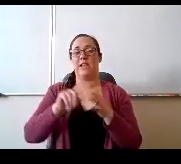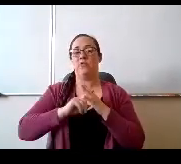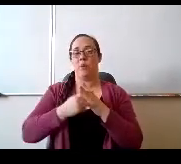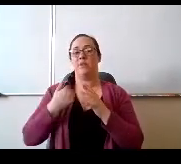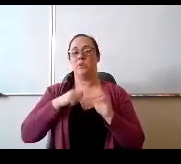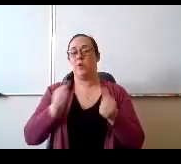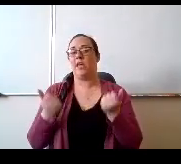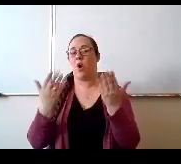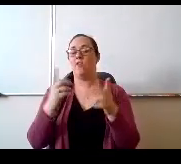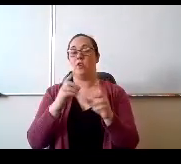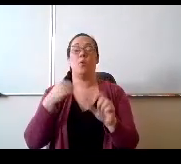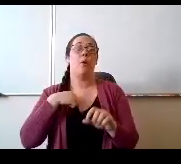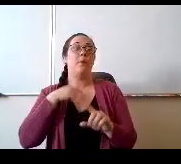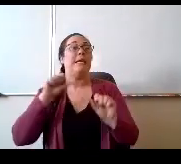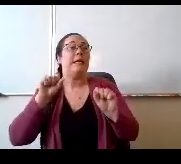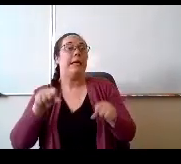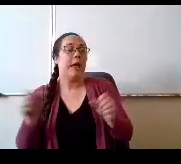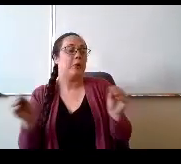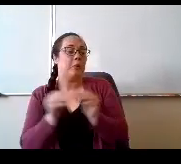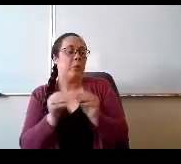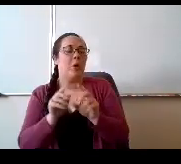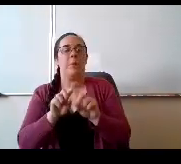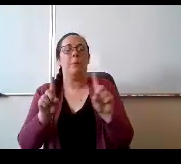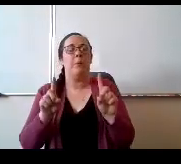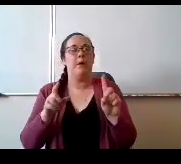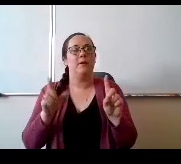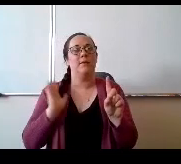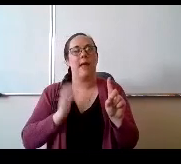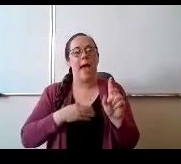in all different directions, specially working at their own sites,